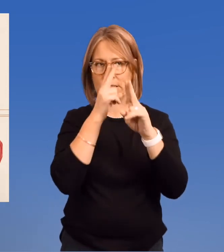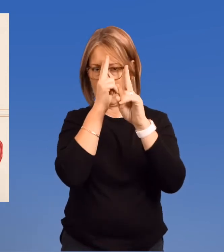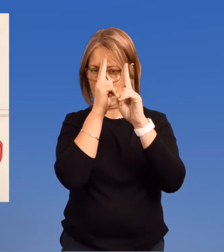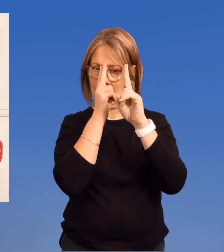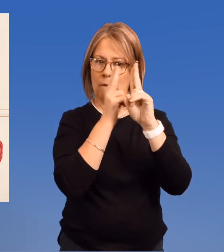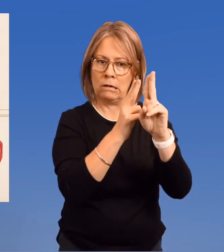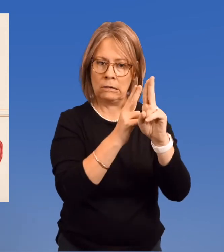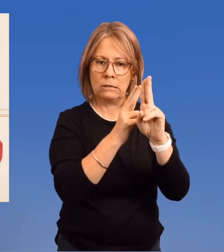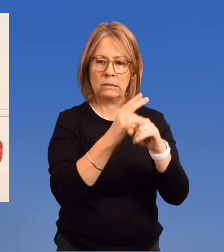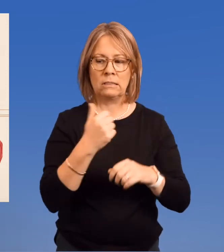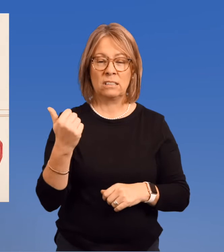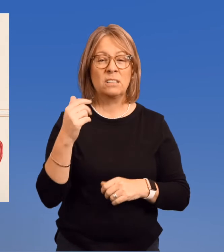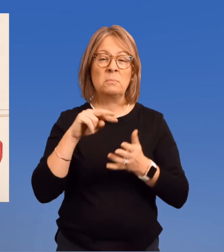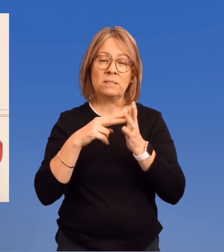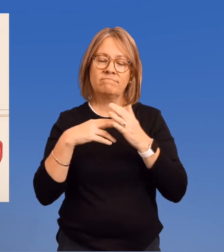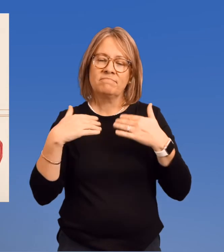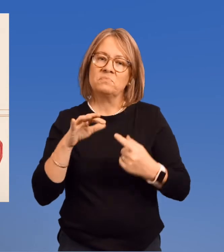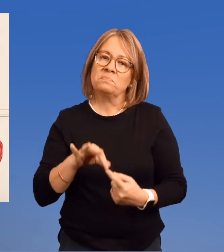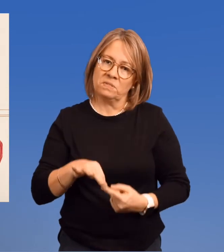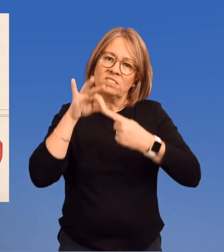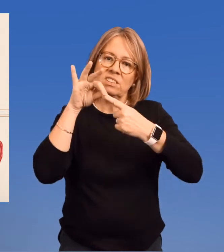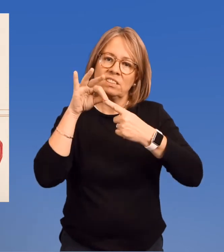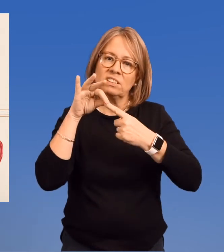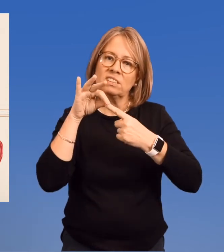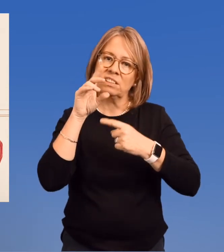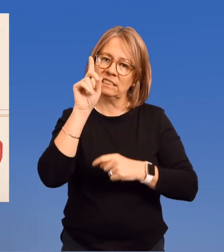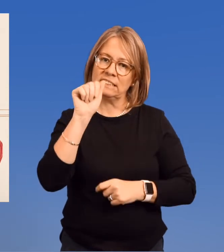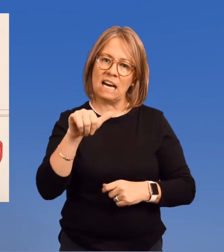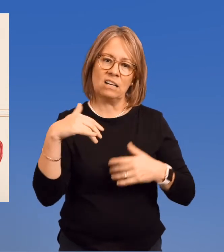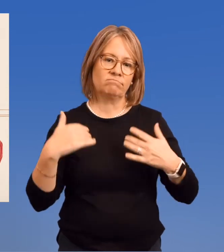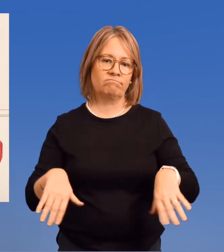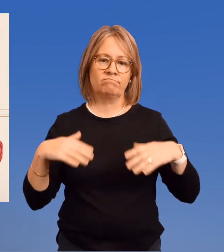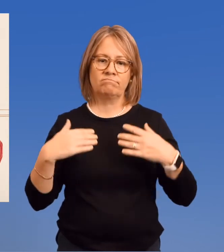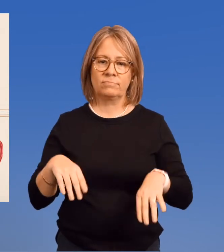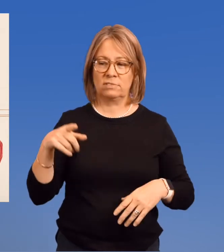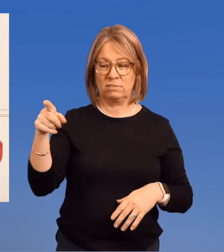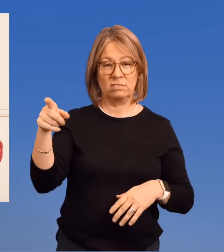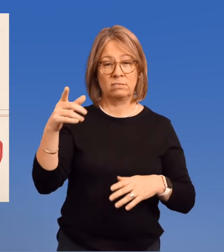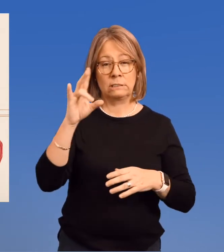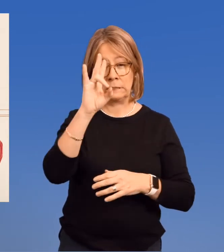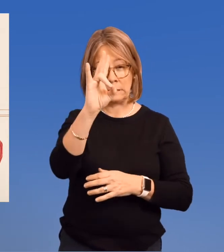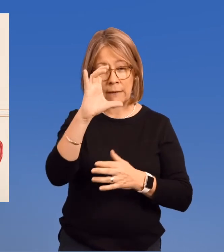with honors promised to be a glorious day.